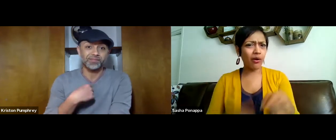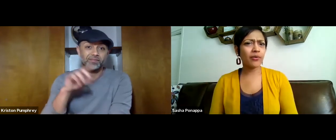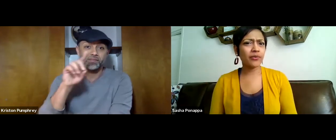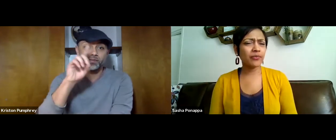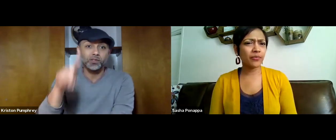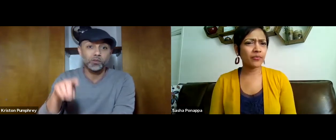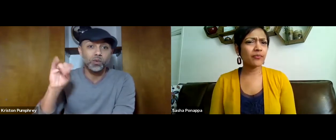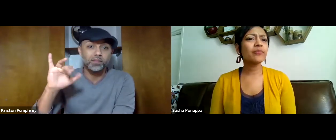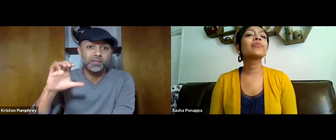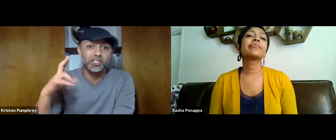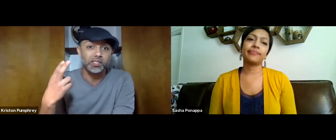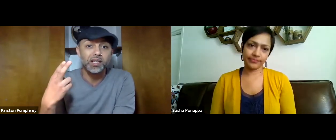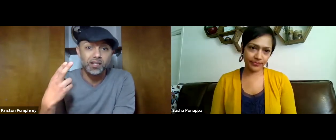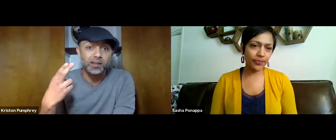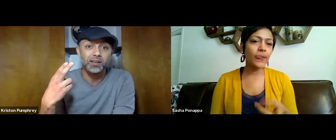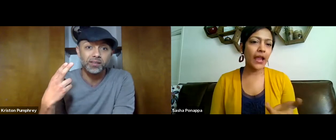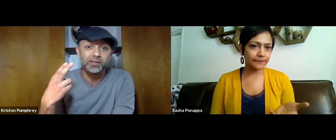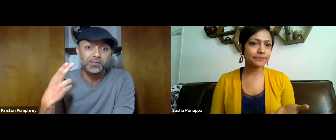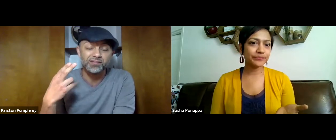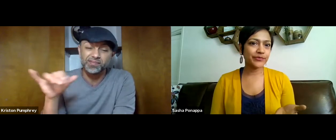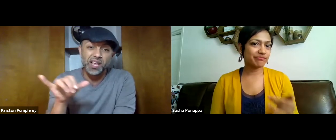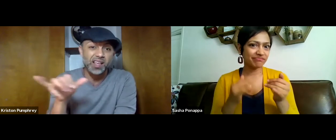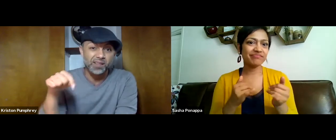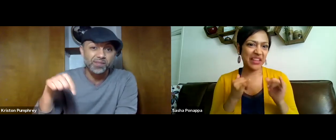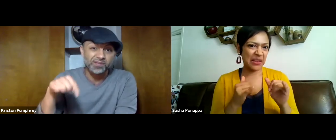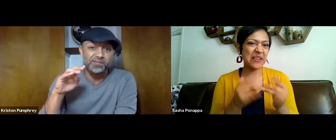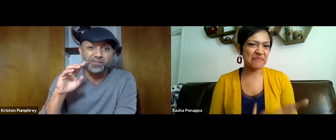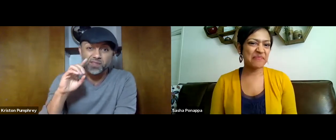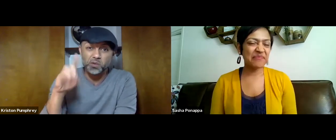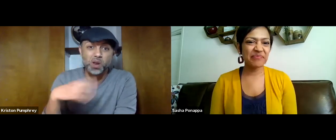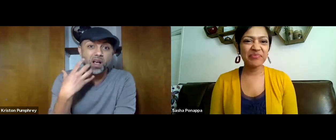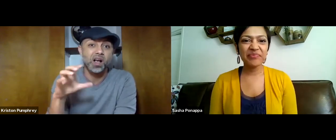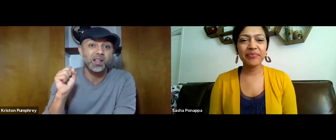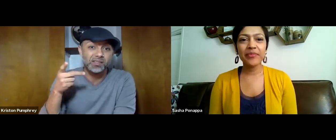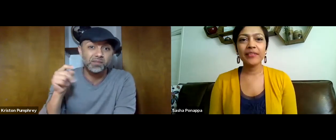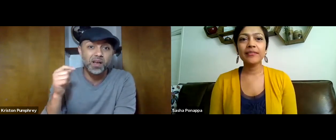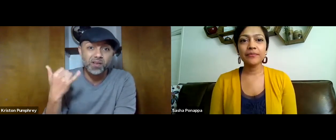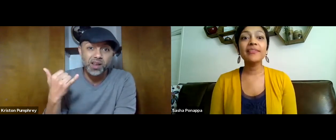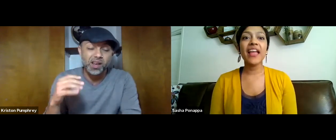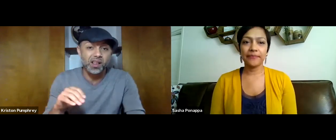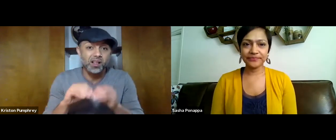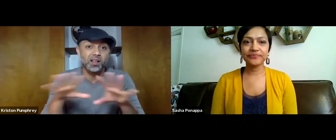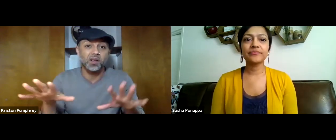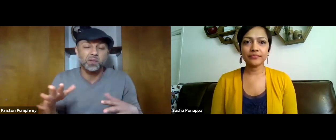Where are you right now? I'm in Detroit, Michigan. Yes and it's the same here.